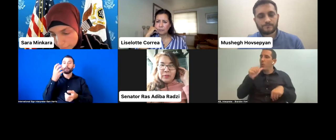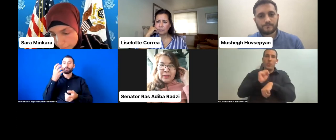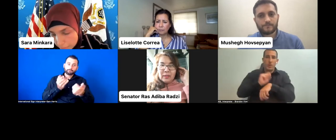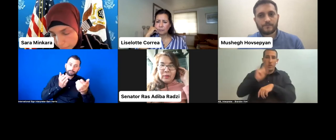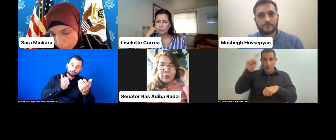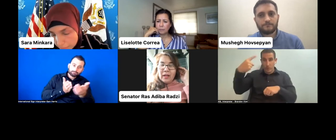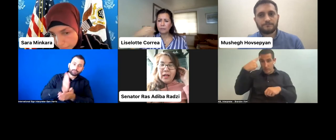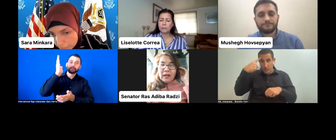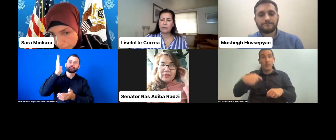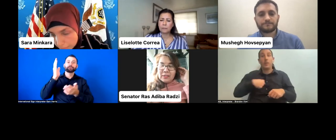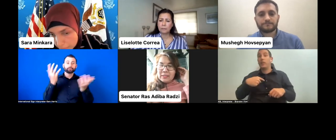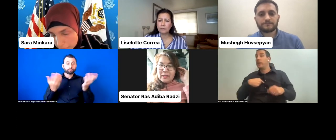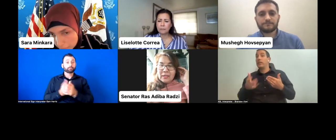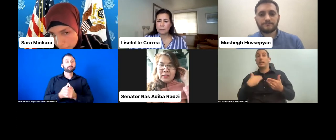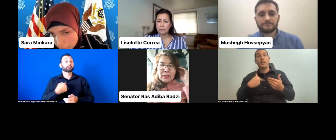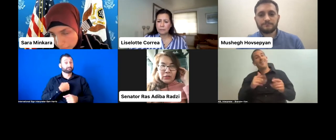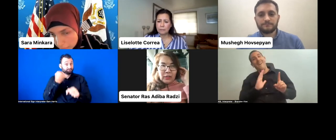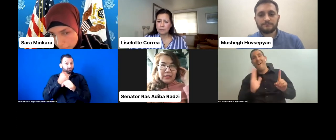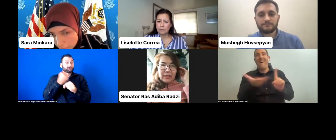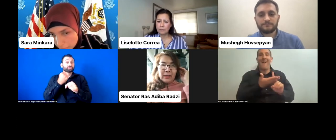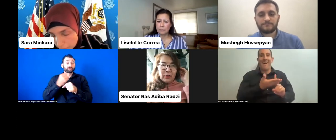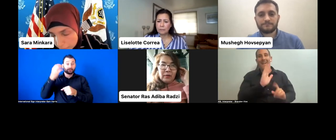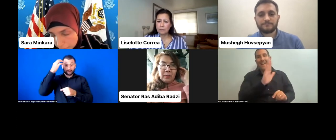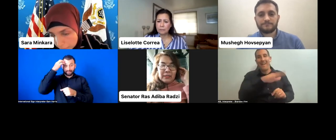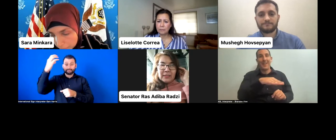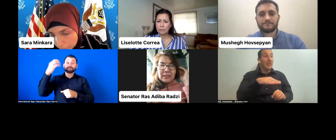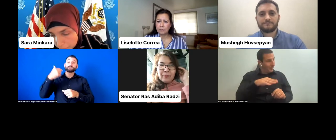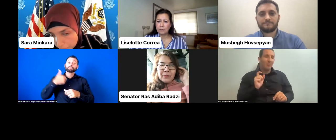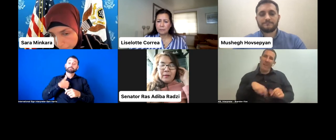that we are just as good, or even better, than them.